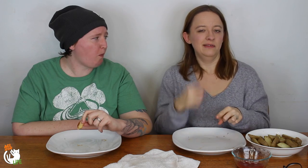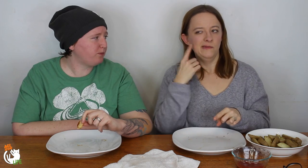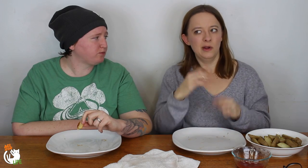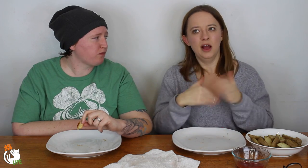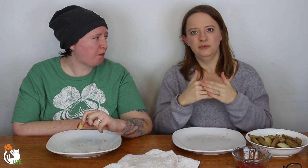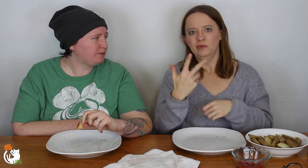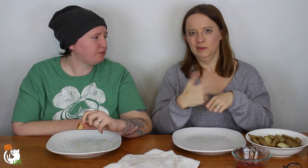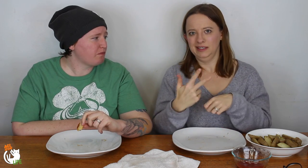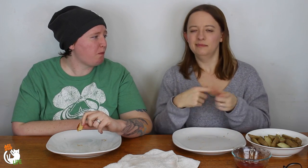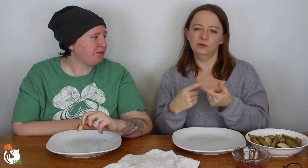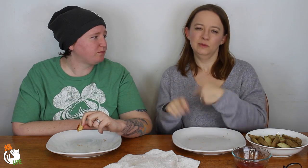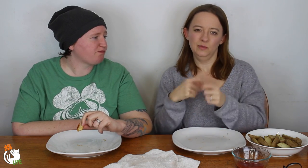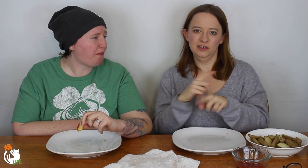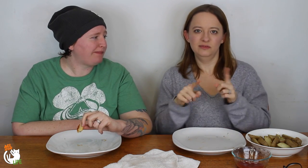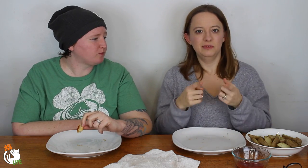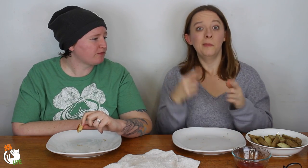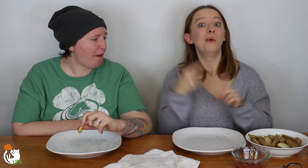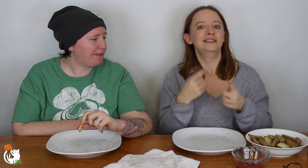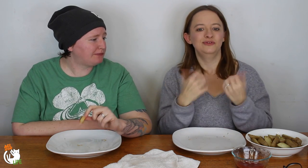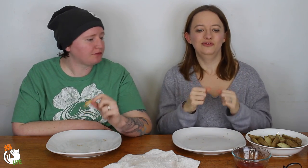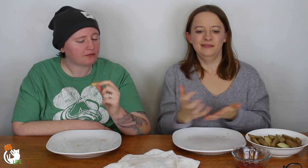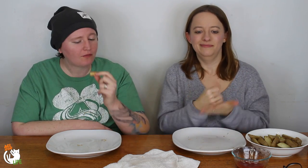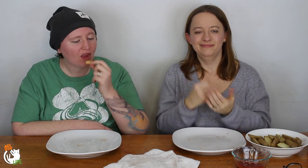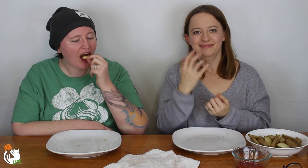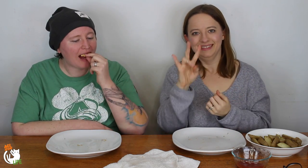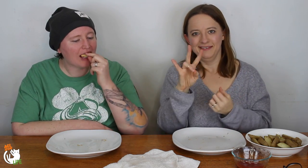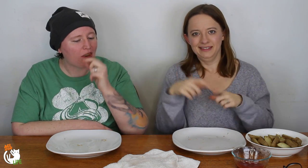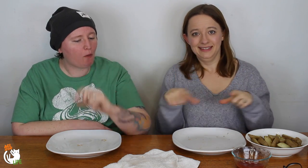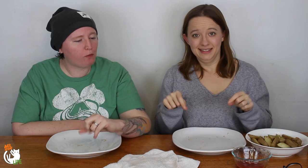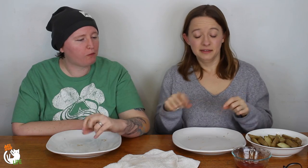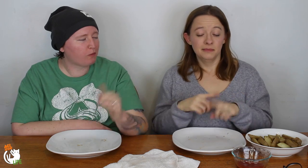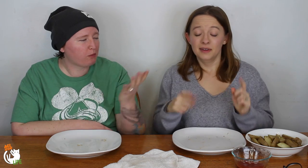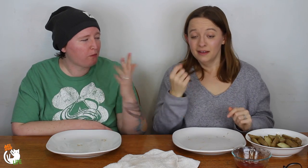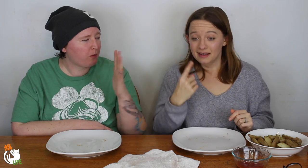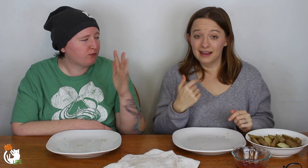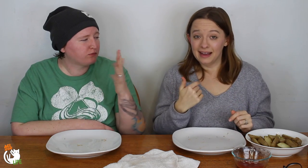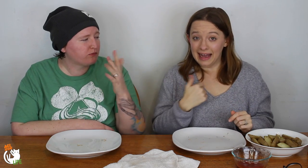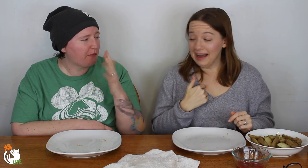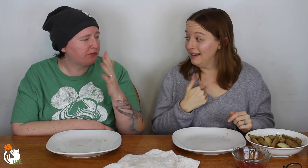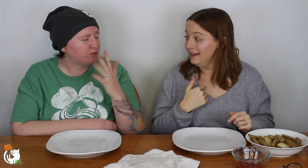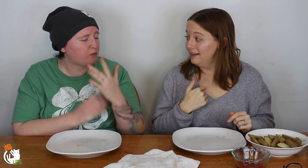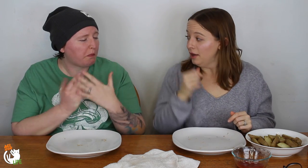You're stuck with that stick... up to 3 times and then you could switch out. But the point is to try and get 7 sticks.